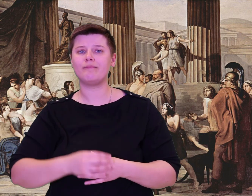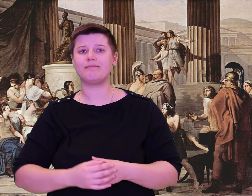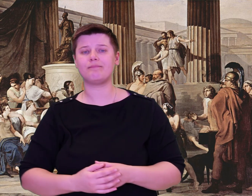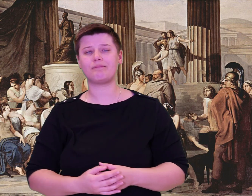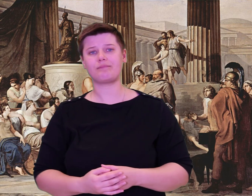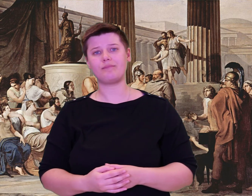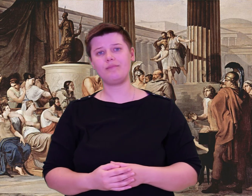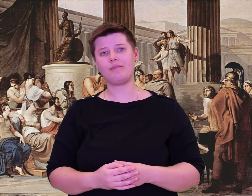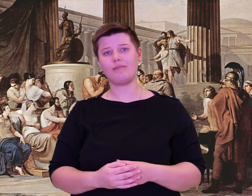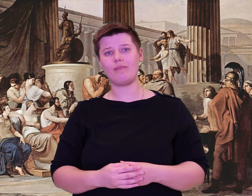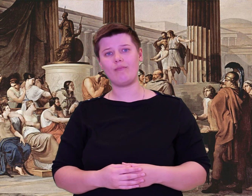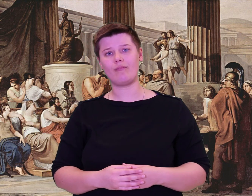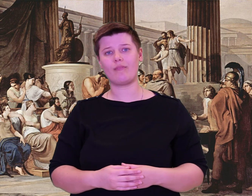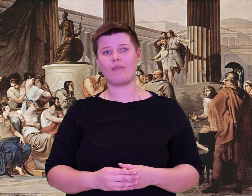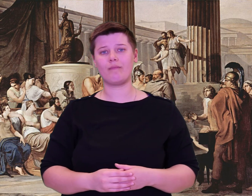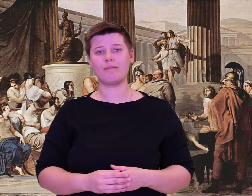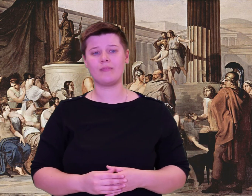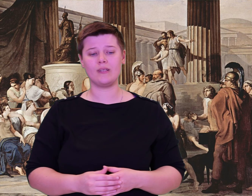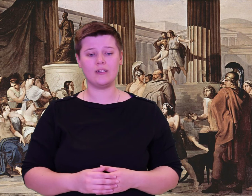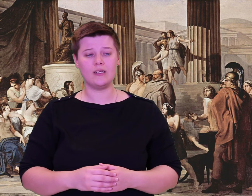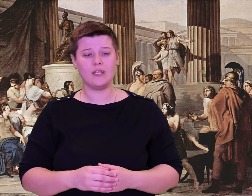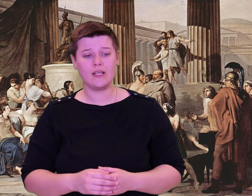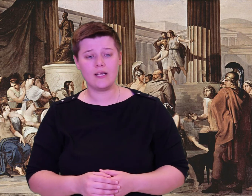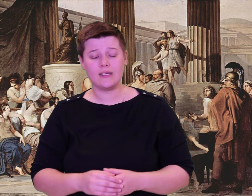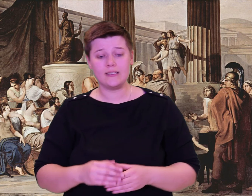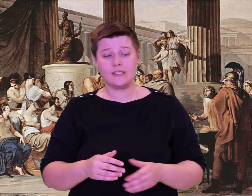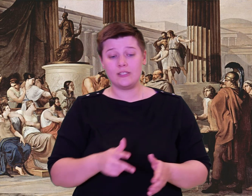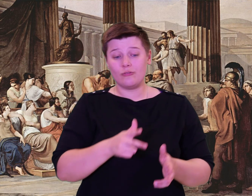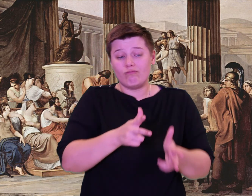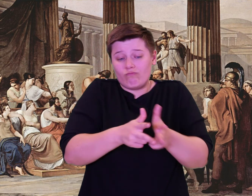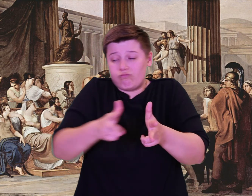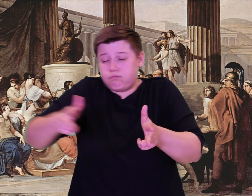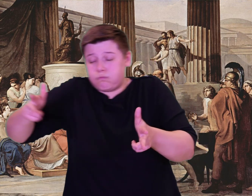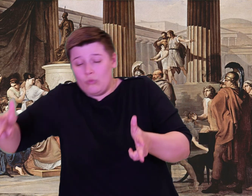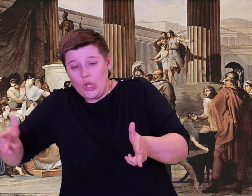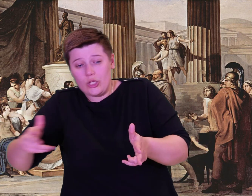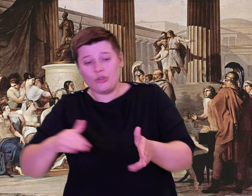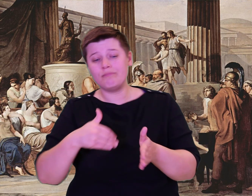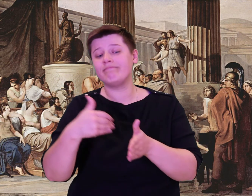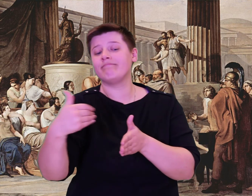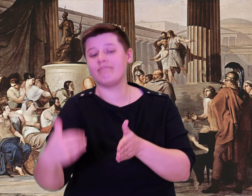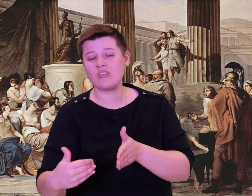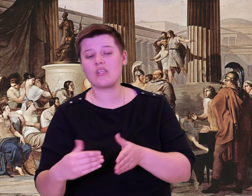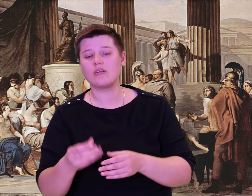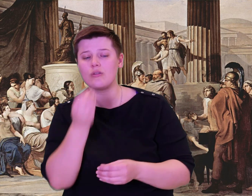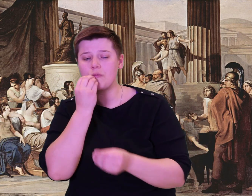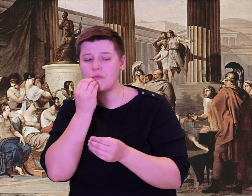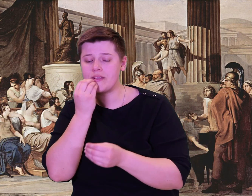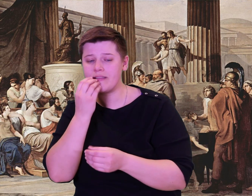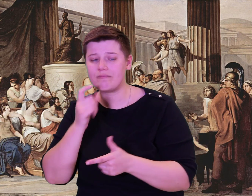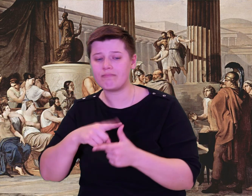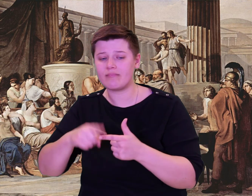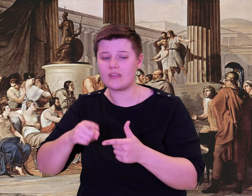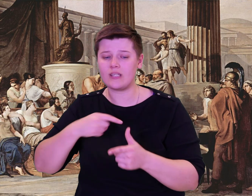For nine days I was swept by stormy winds along the fish-filled sea.